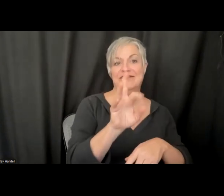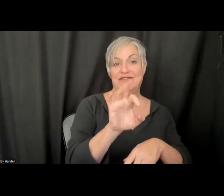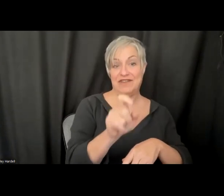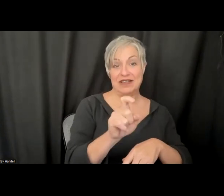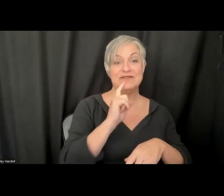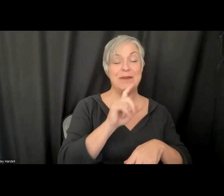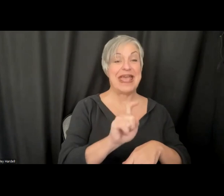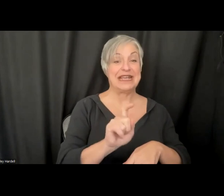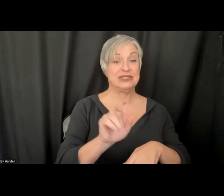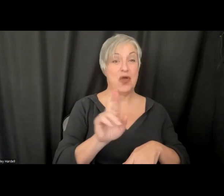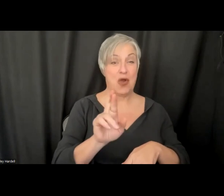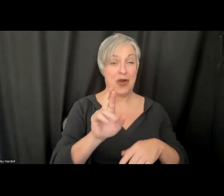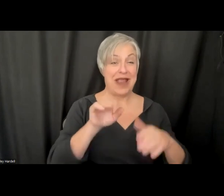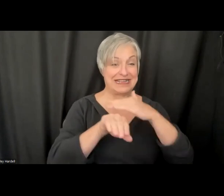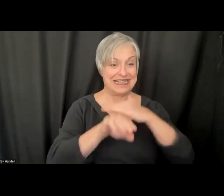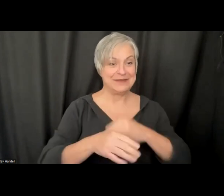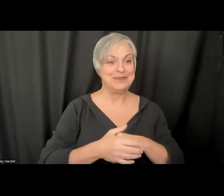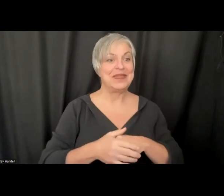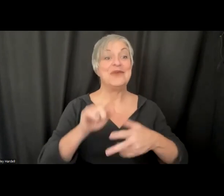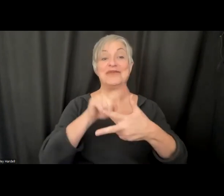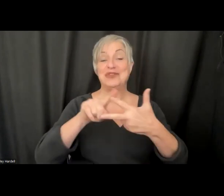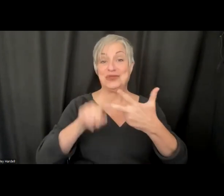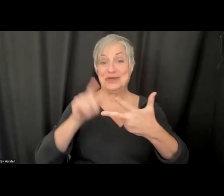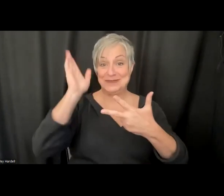three guest speakers, Brenden Gilbert, Yao Ding, and